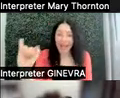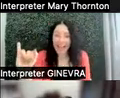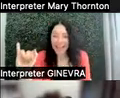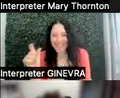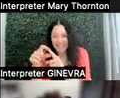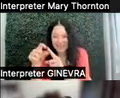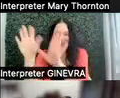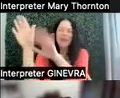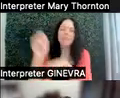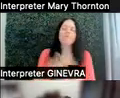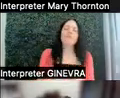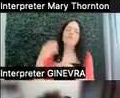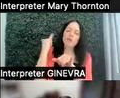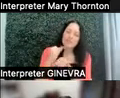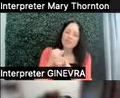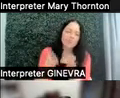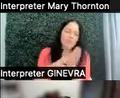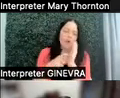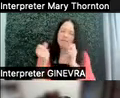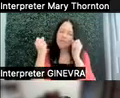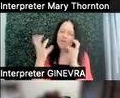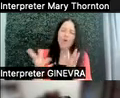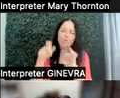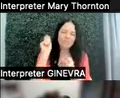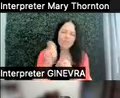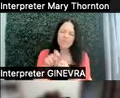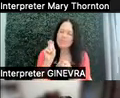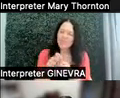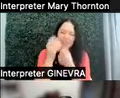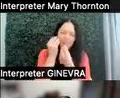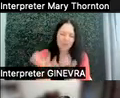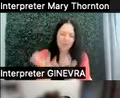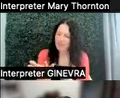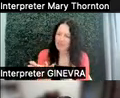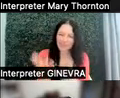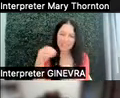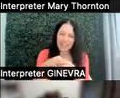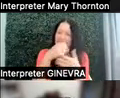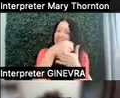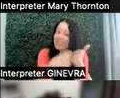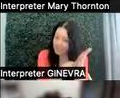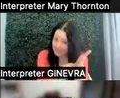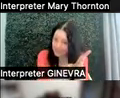require so much specific information in the syllabus,